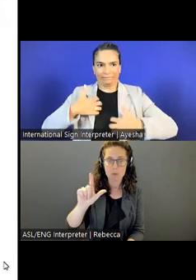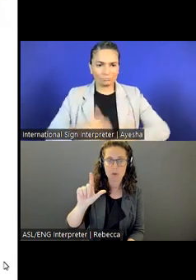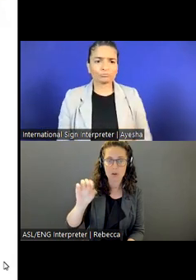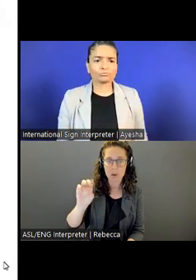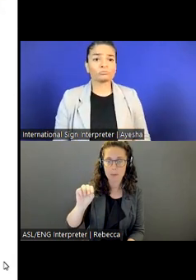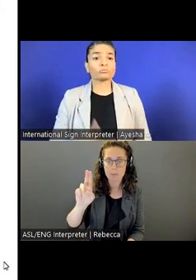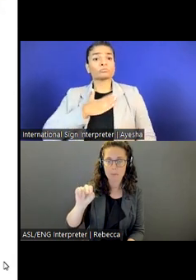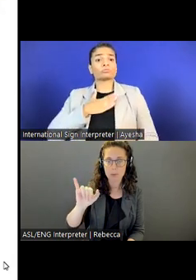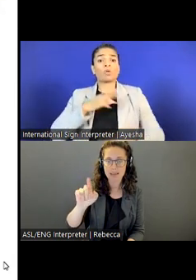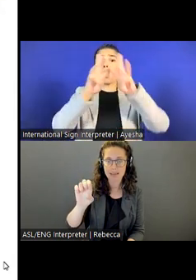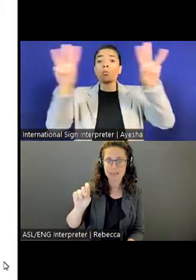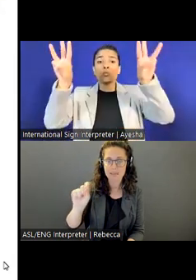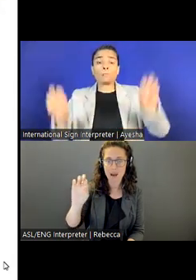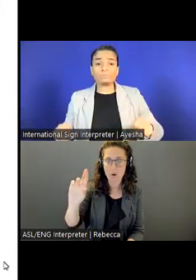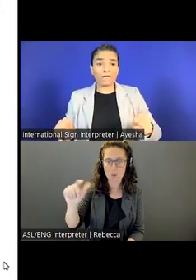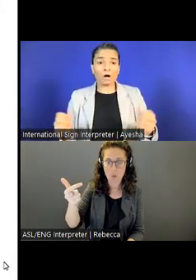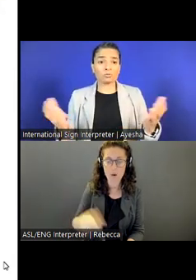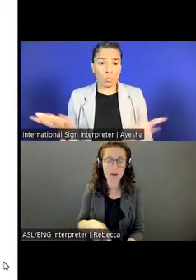If you want to visit, there's a lot of information there.